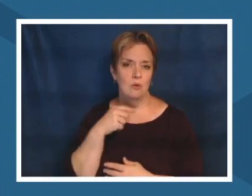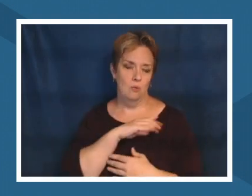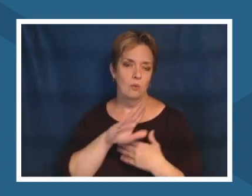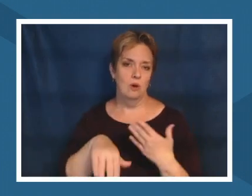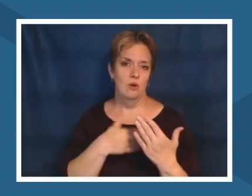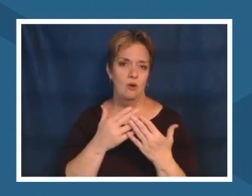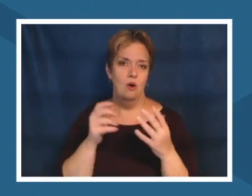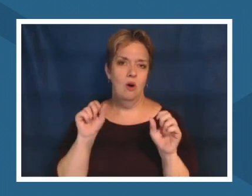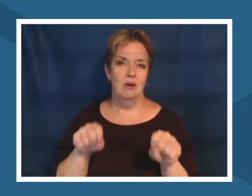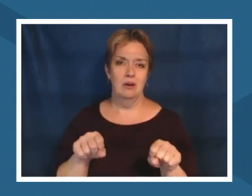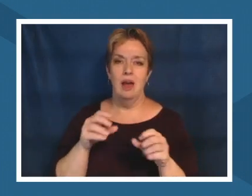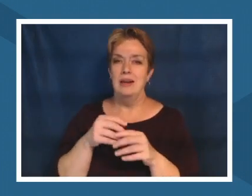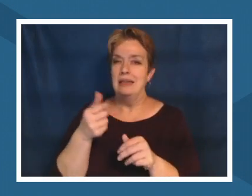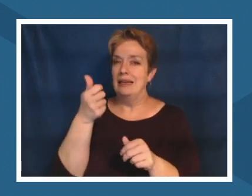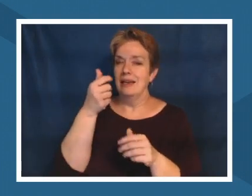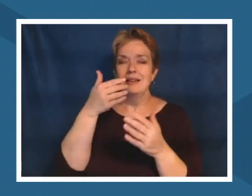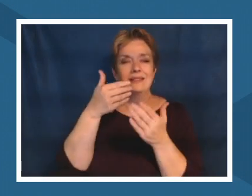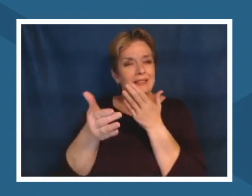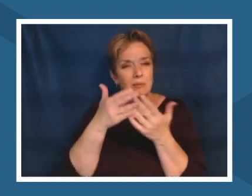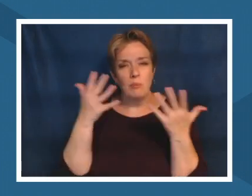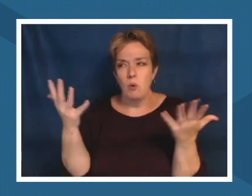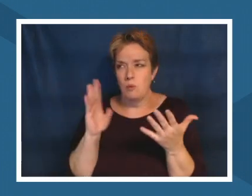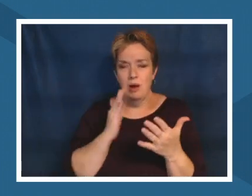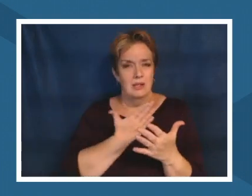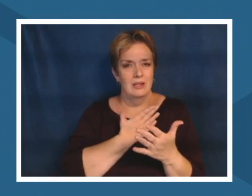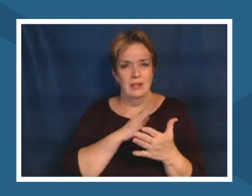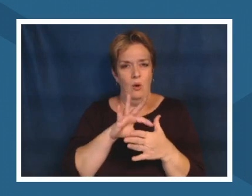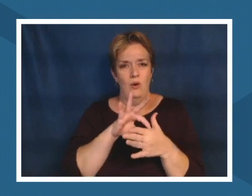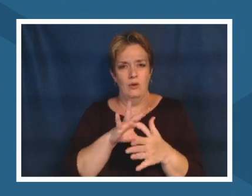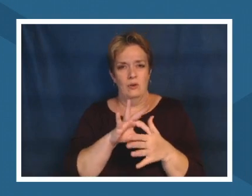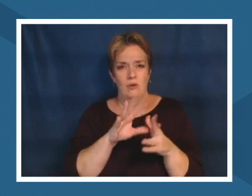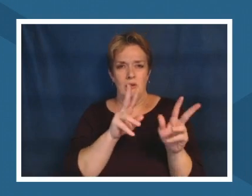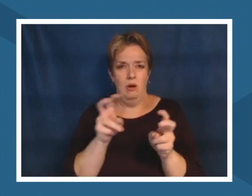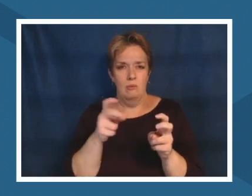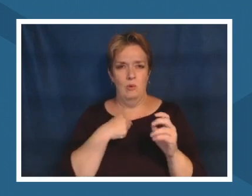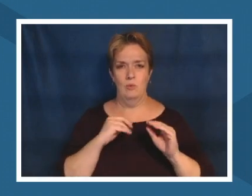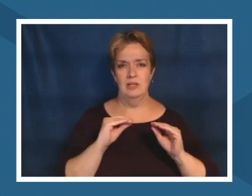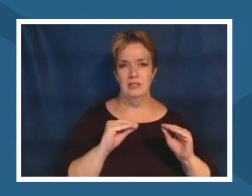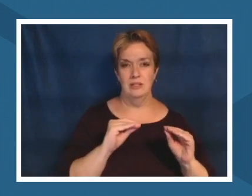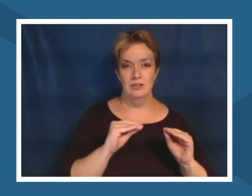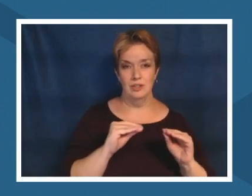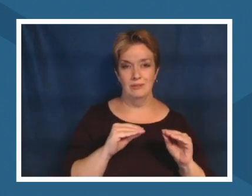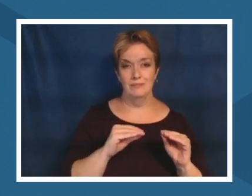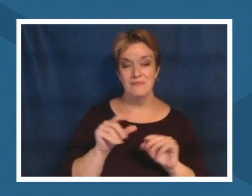content area in science quite honestly science has